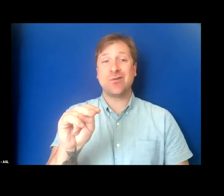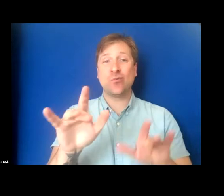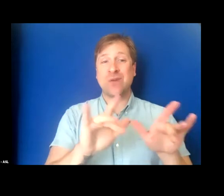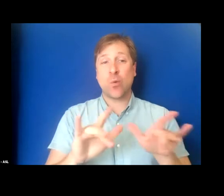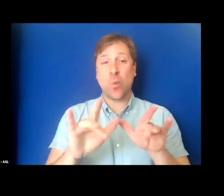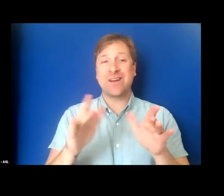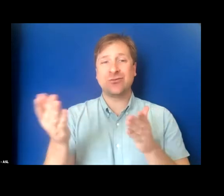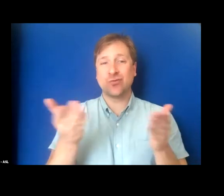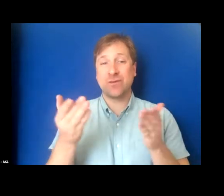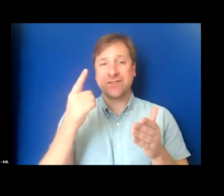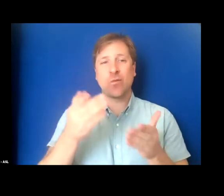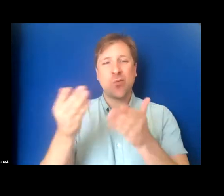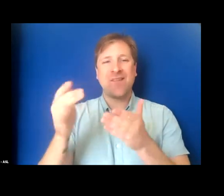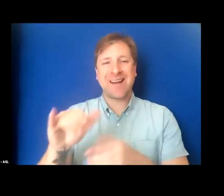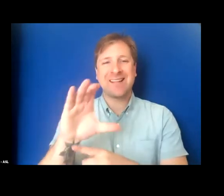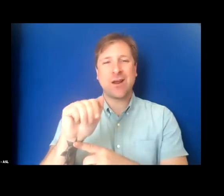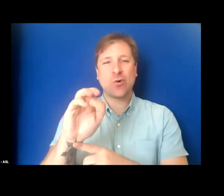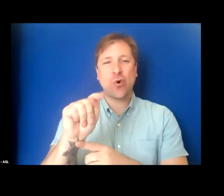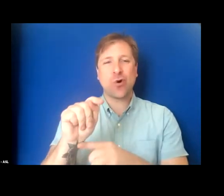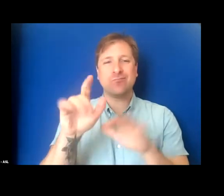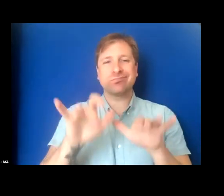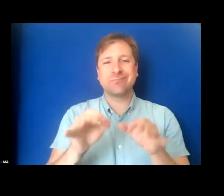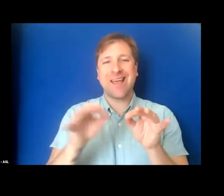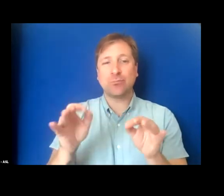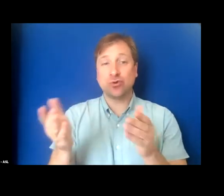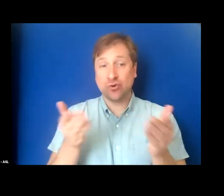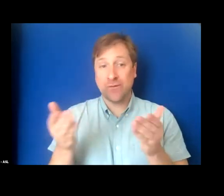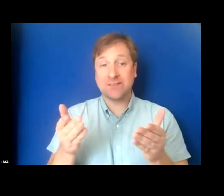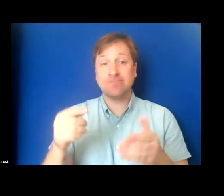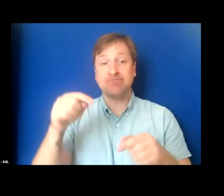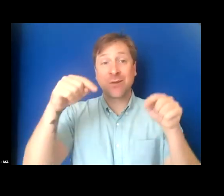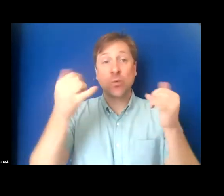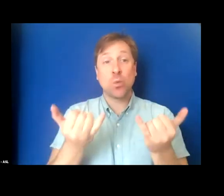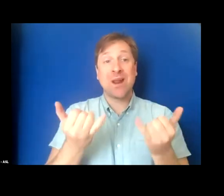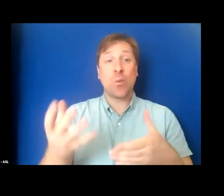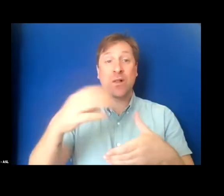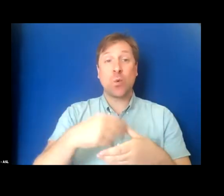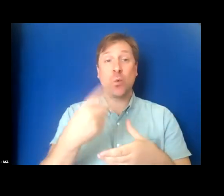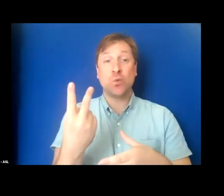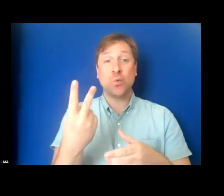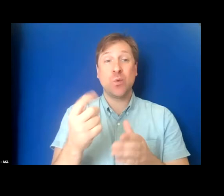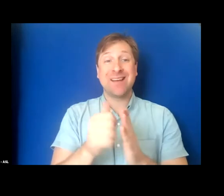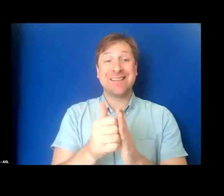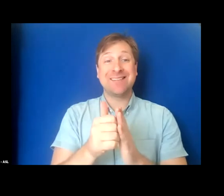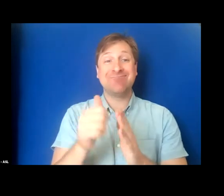This three hour session will include two ten-minute breaks. I truly hope that you stick around until the end,